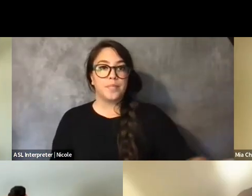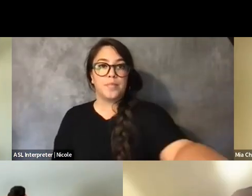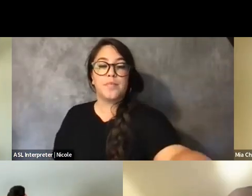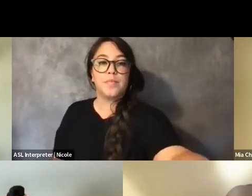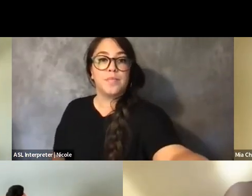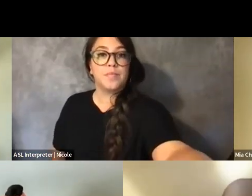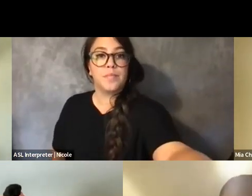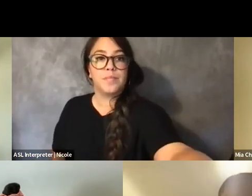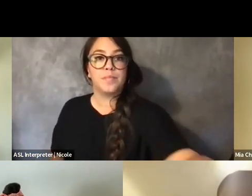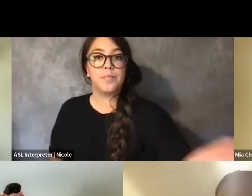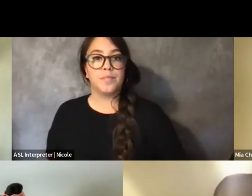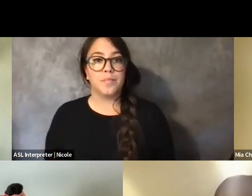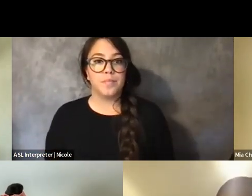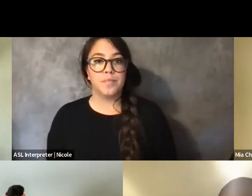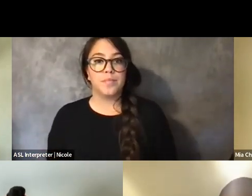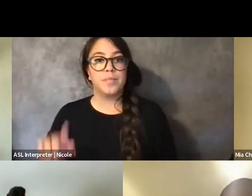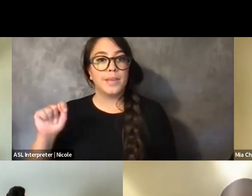Yeah, I will -- This is Thai.